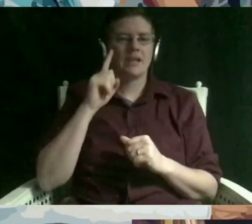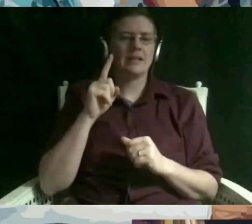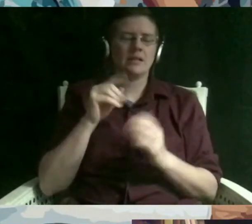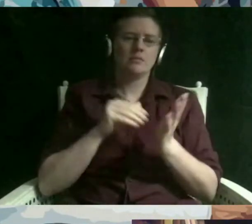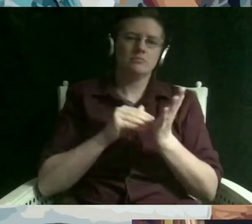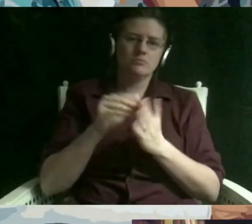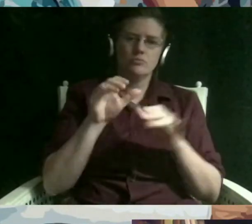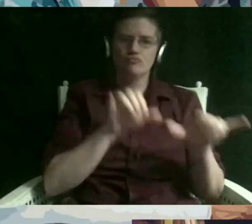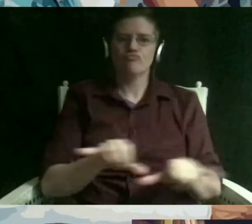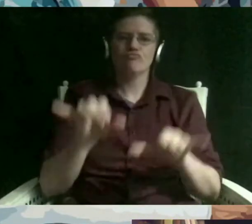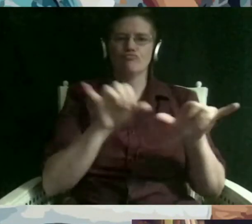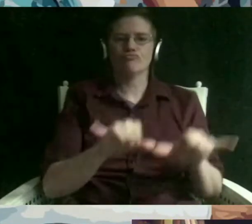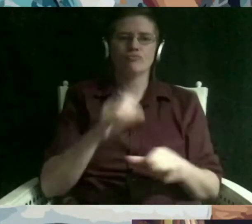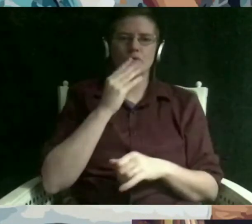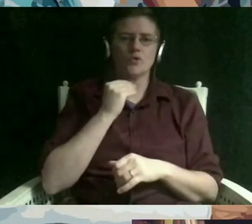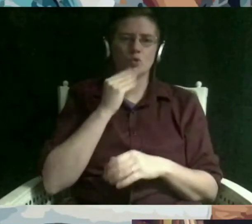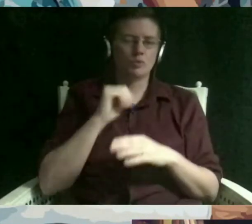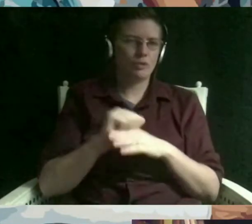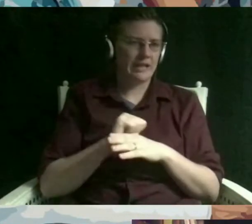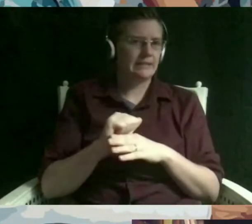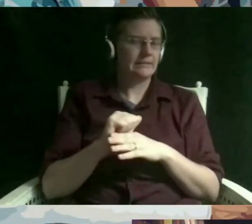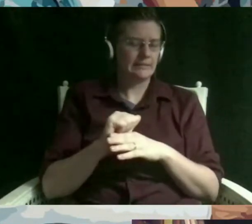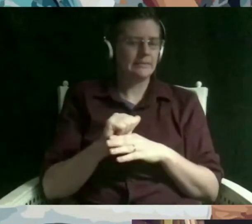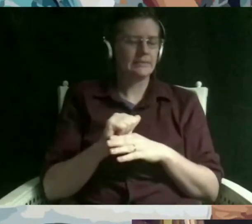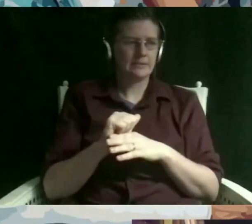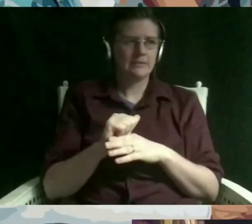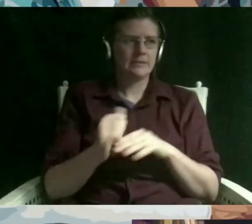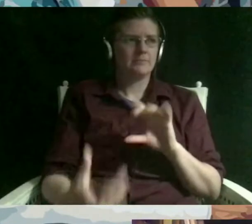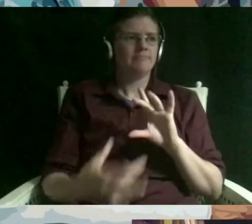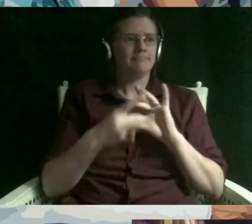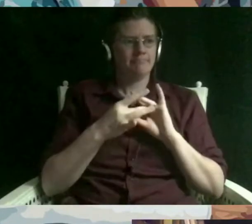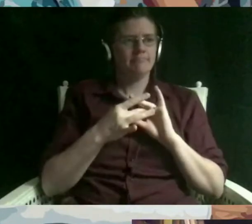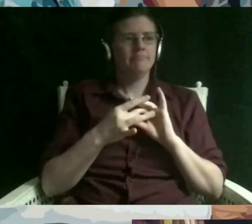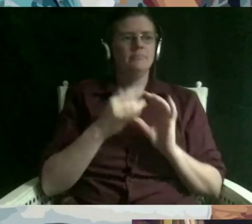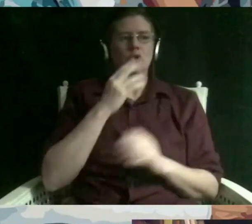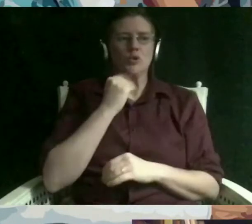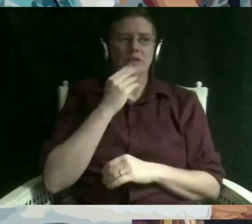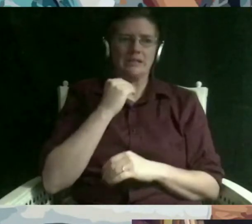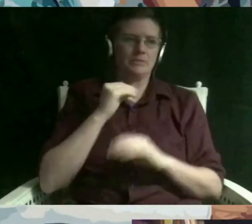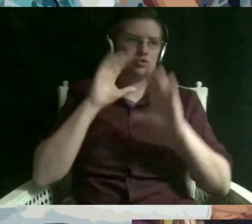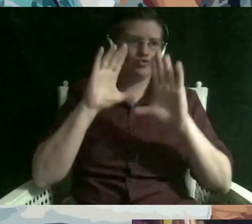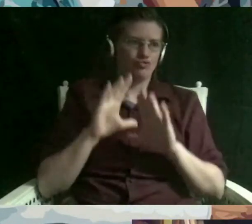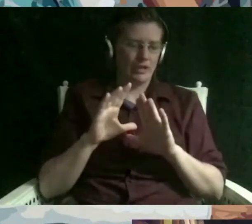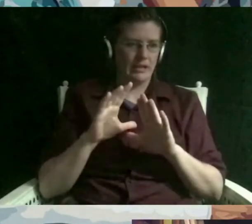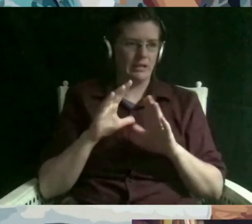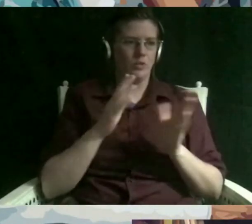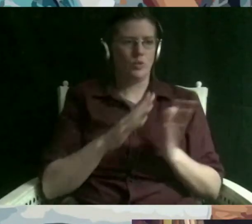practice really resonates with me judaism is a great toolkit to navigate time we keep time very